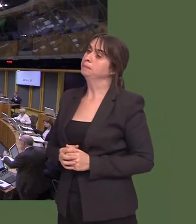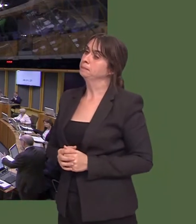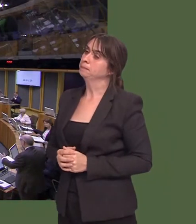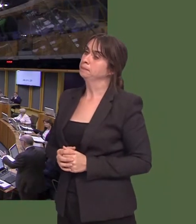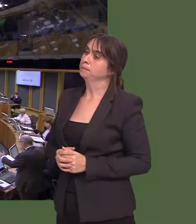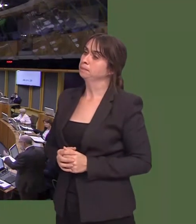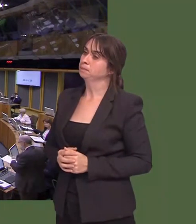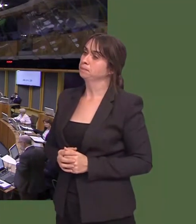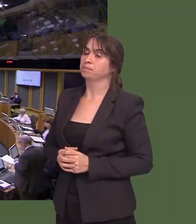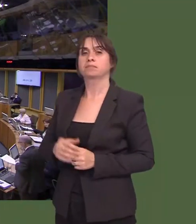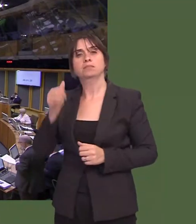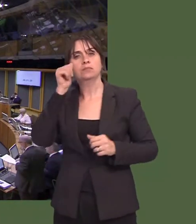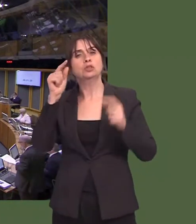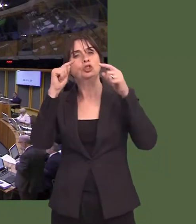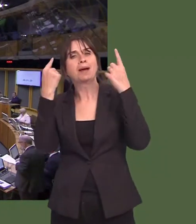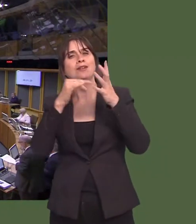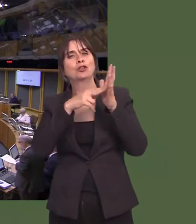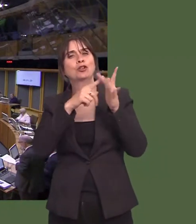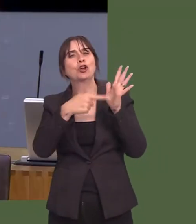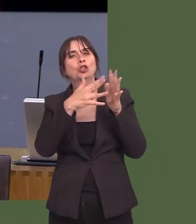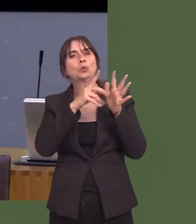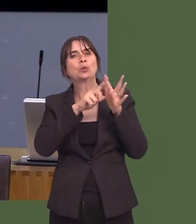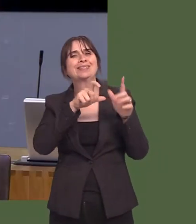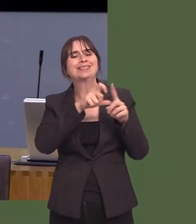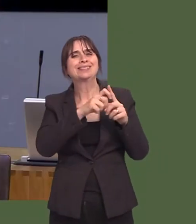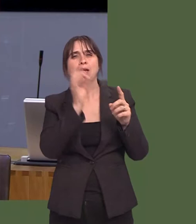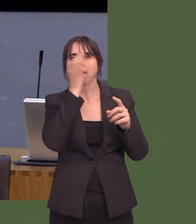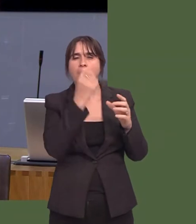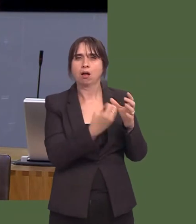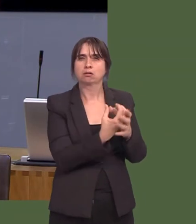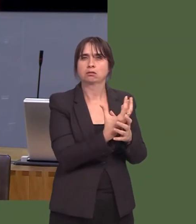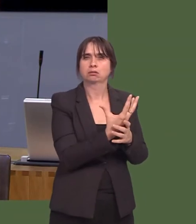cael effaith negyddol nid dim ond ar blanhigion eraill ond ar adeiladau, ac o ganlyniad maeín